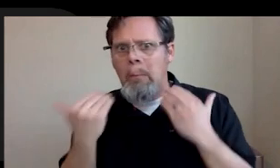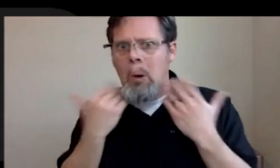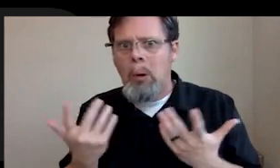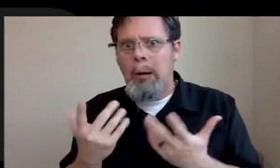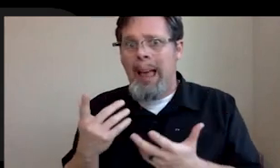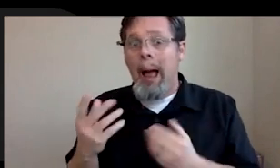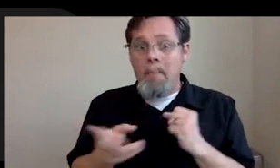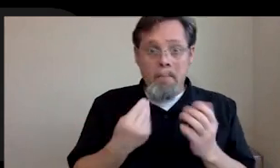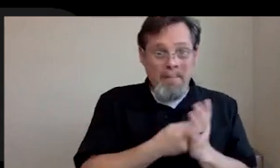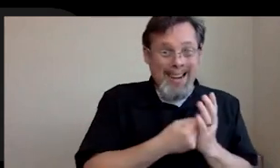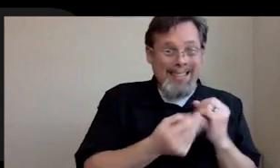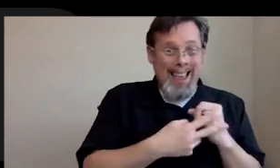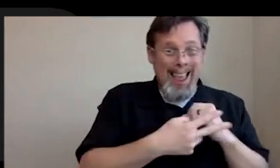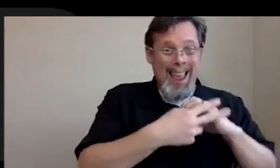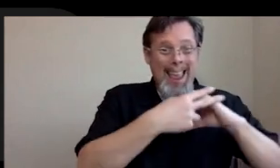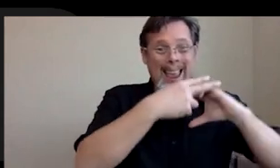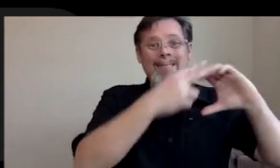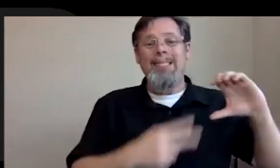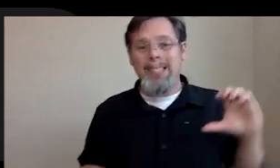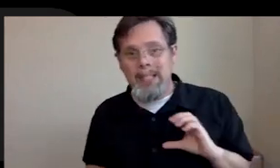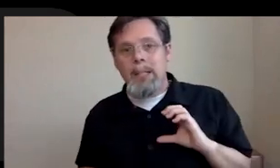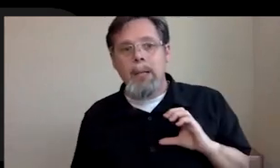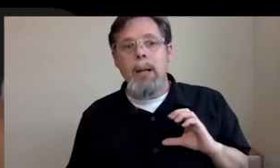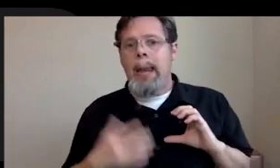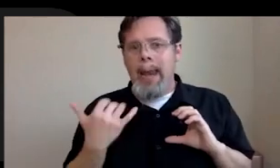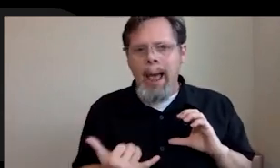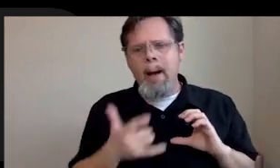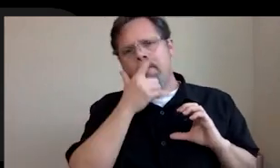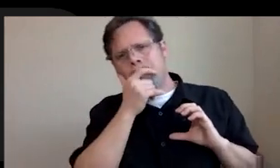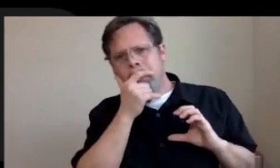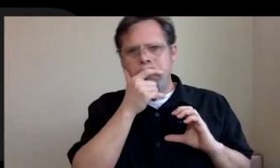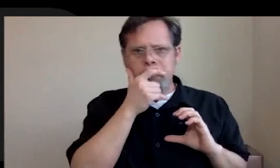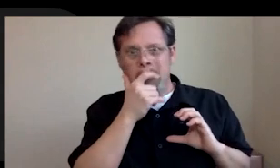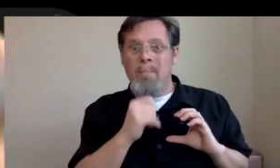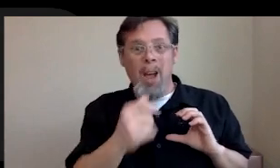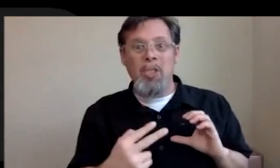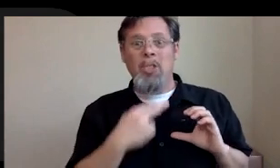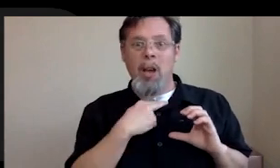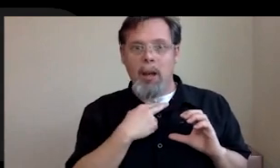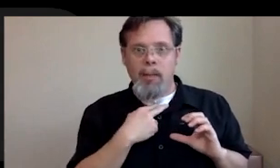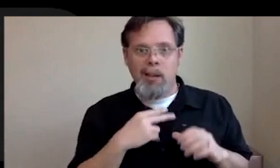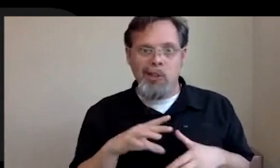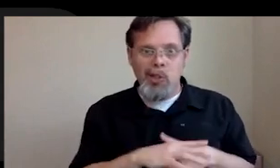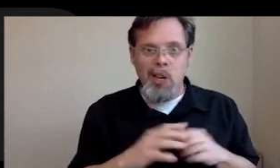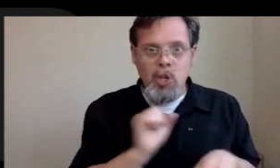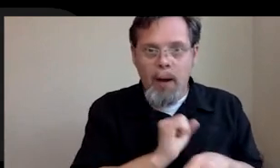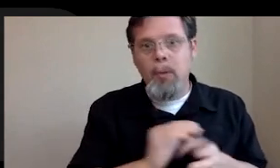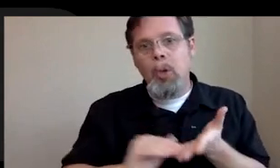saved up because I've saved money. I've changed how I spend. Now, I'm not stuck in a shitty job. Excuse my language because, you know, I'm not